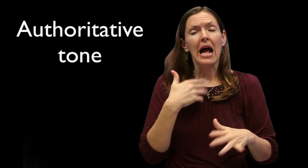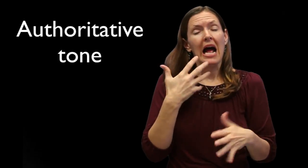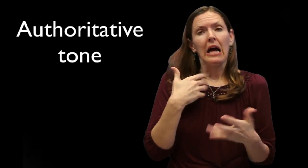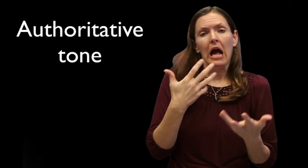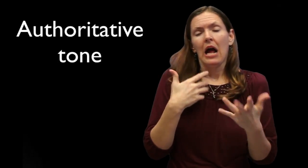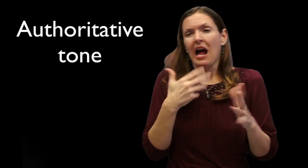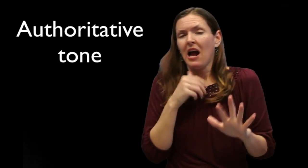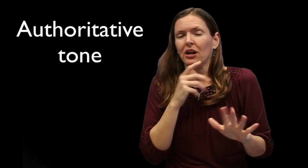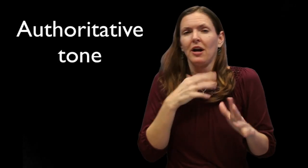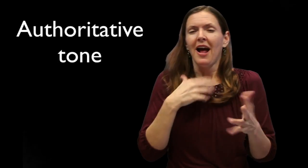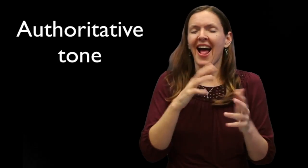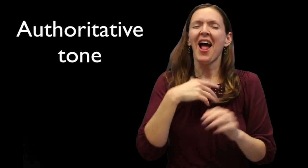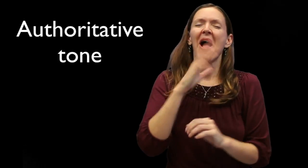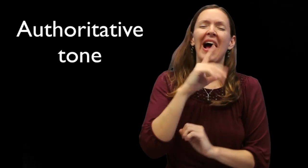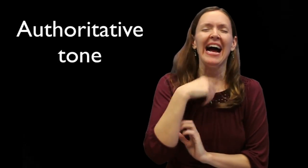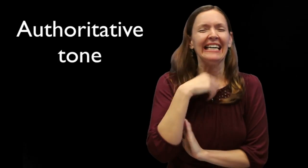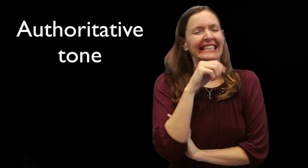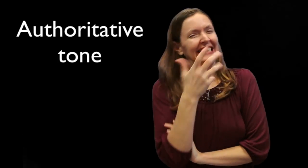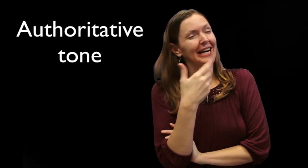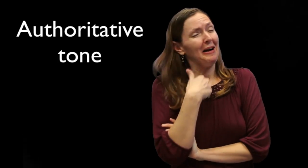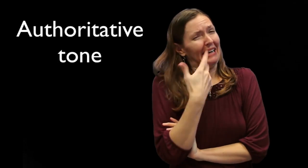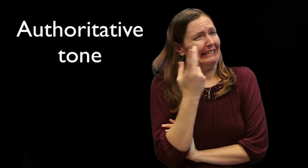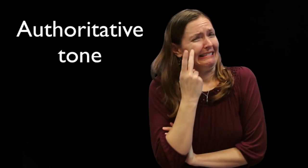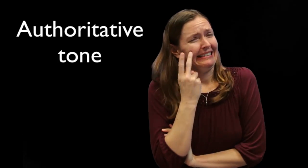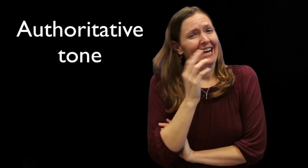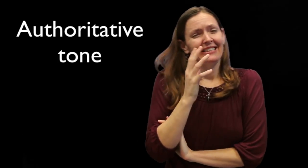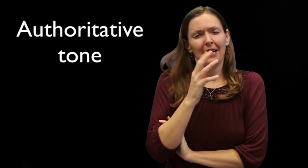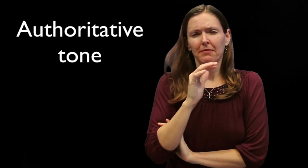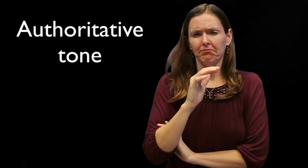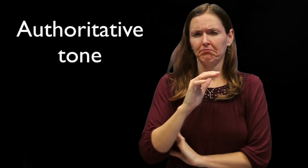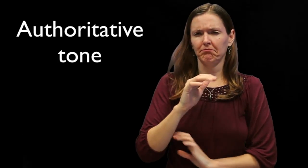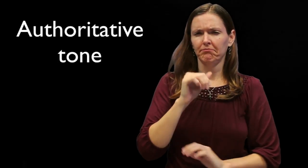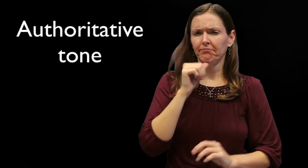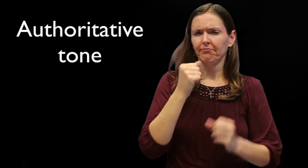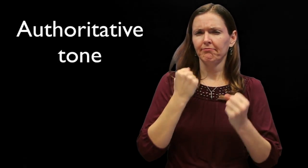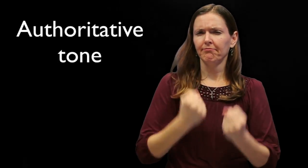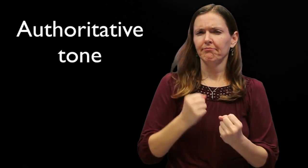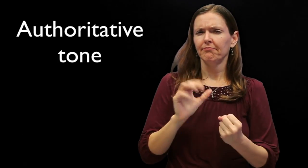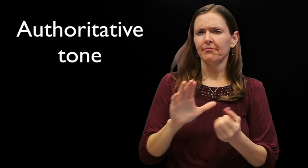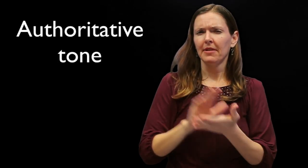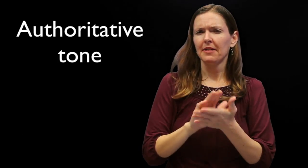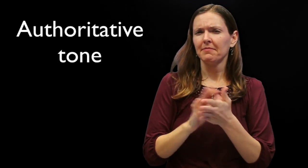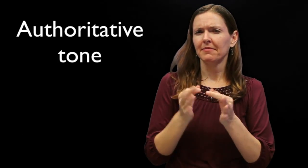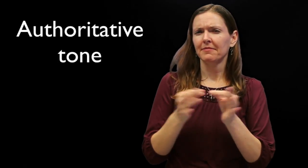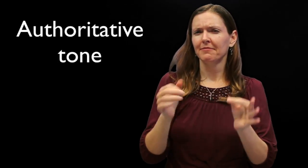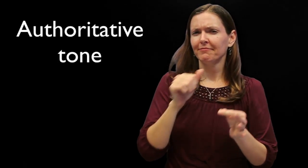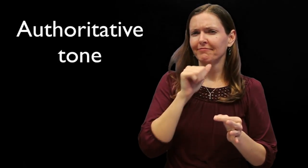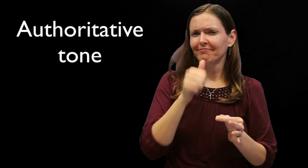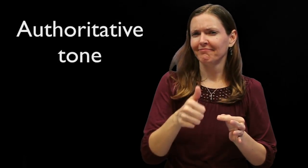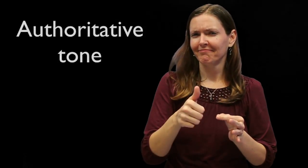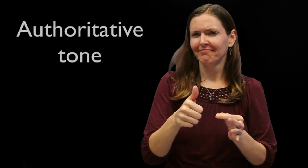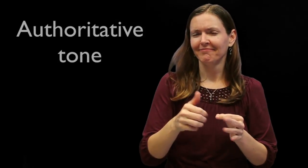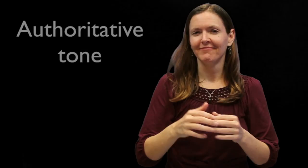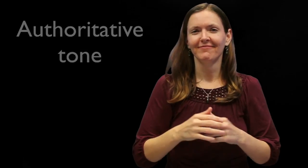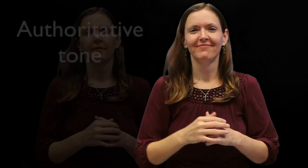[In contrast, Raychelle is demonstrating unsure, awkward and nervous signing.] Those features are not evident in academic discourse.